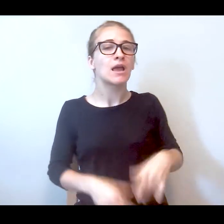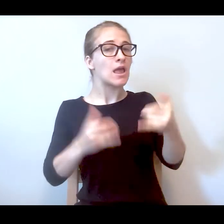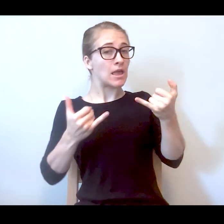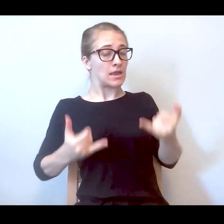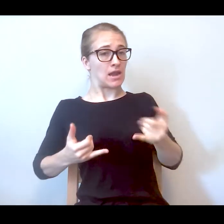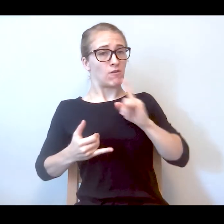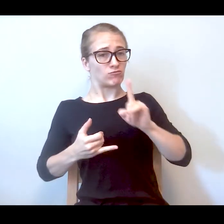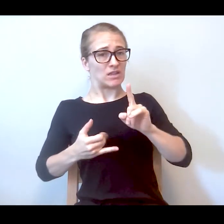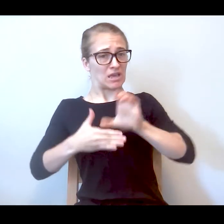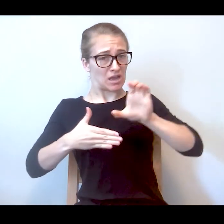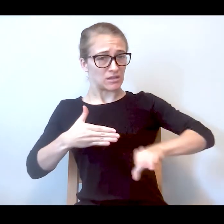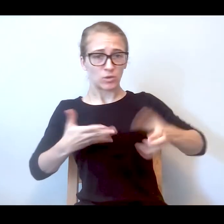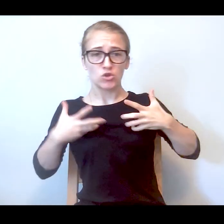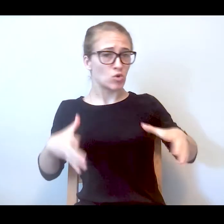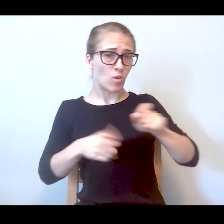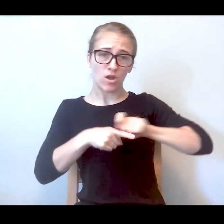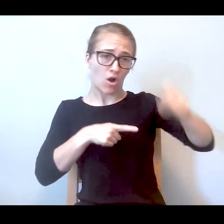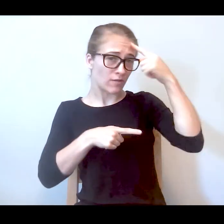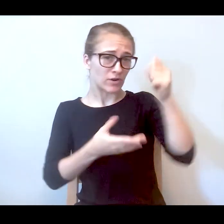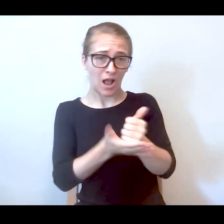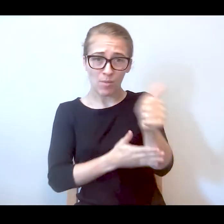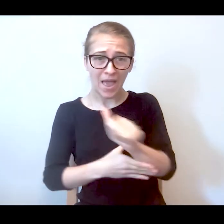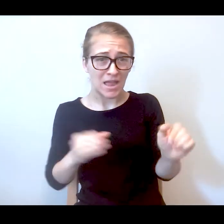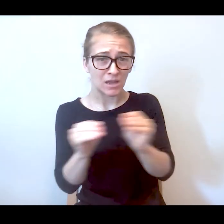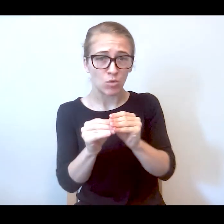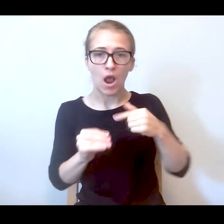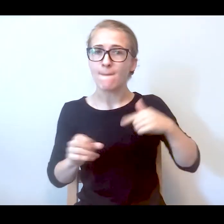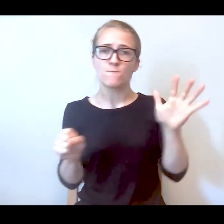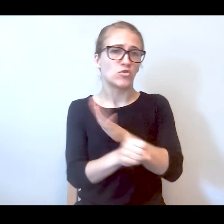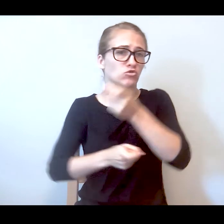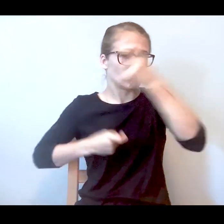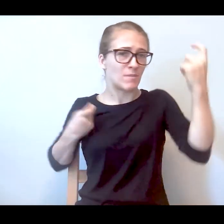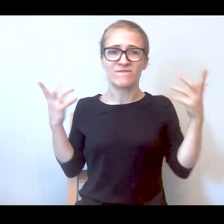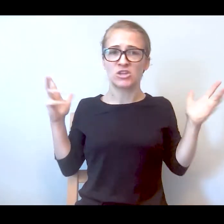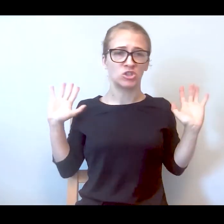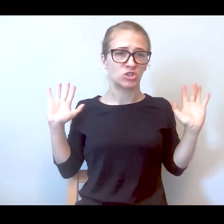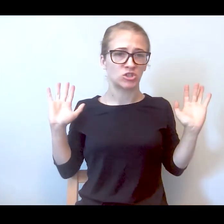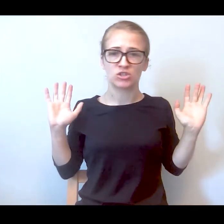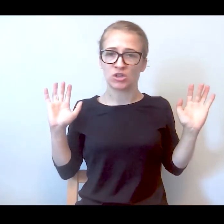don't want to call for help anymore. Is that -- I am traumatized. Even just hearing them